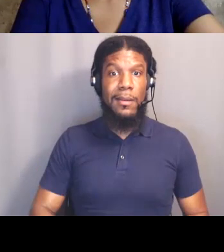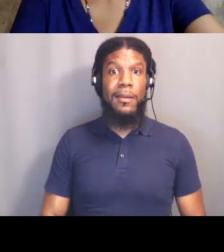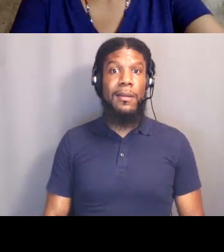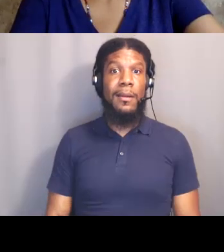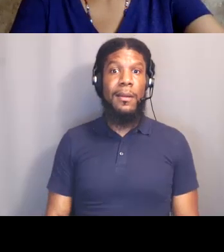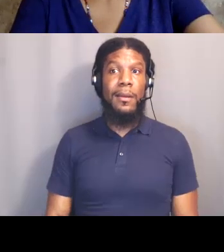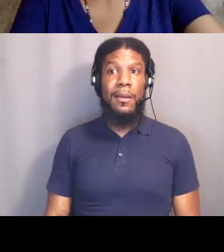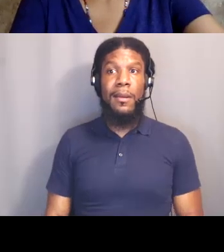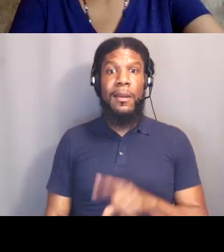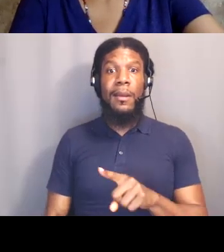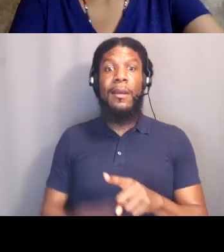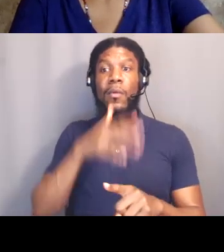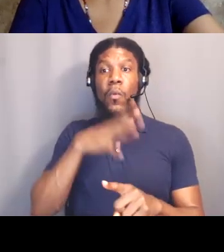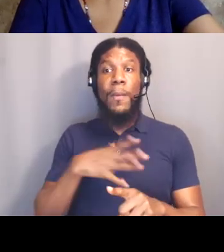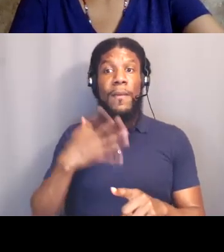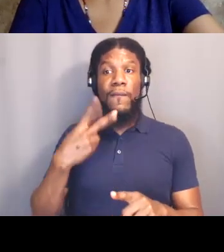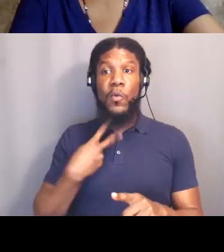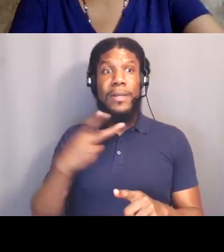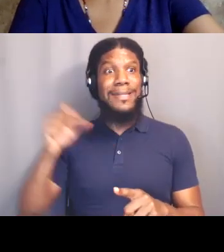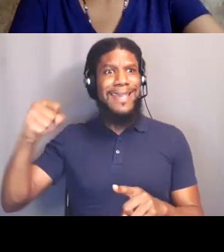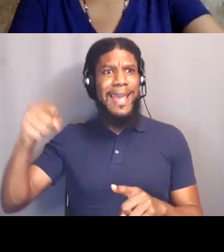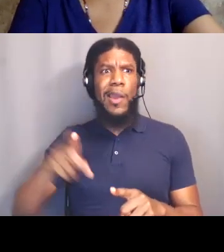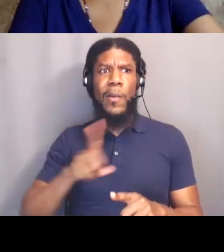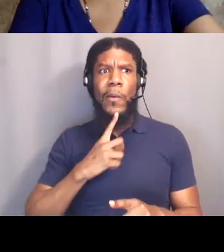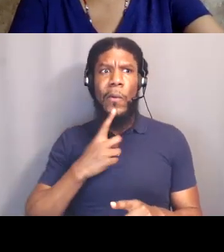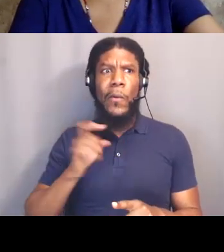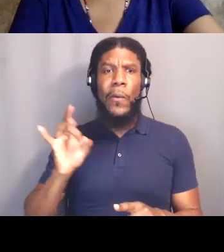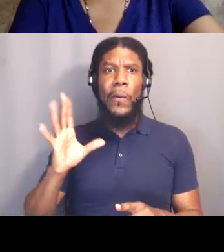[Alli] Yeah. Intense. Yeah. Misha, have you watched it?